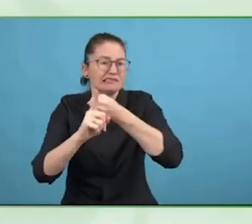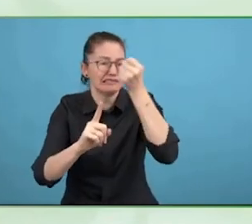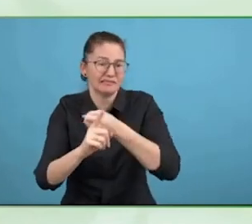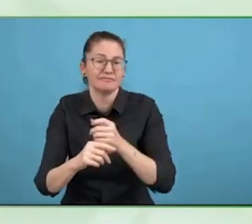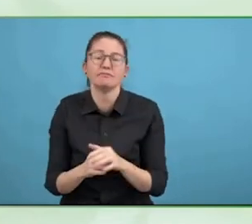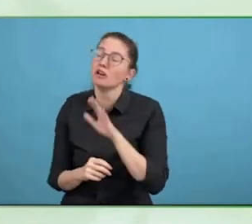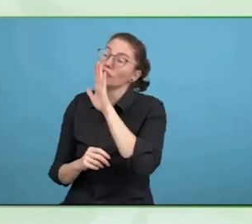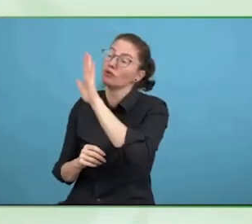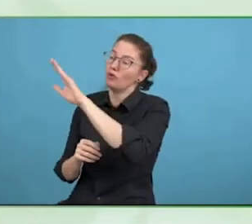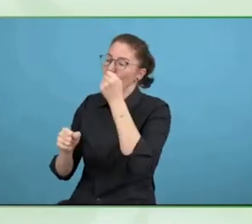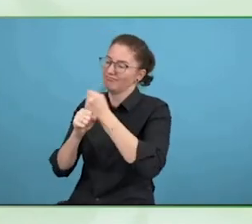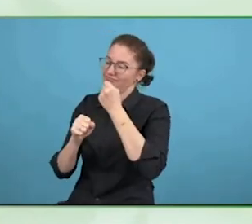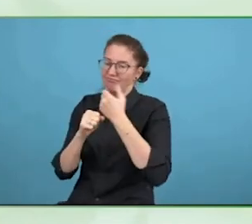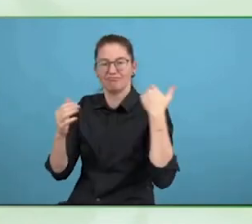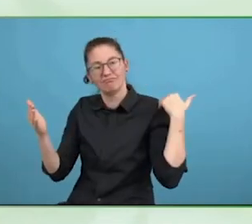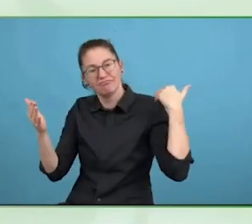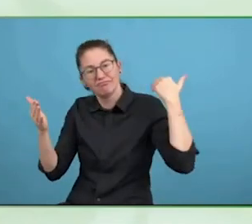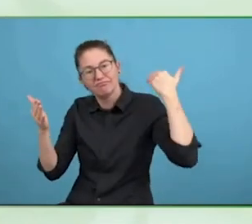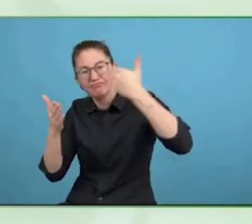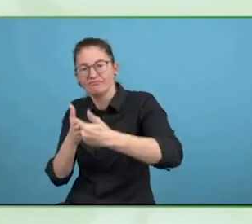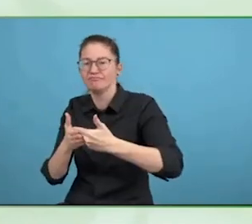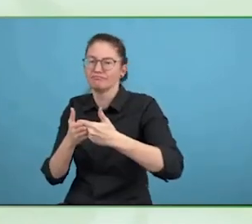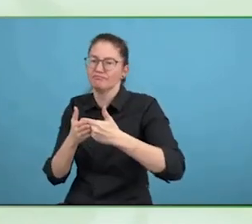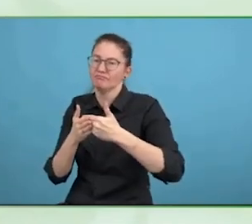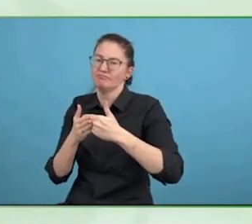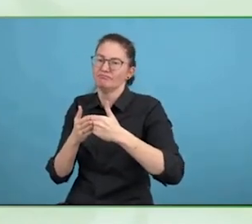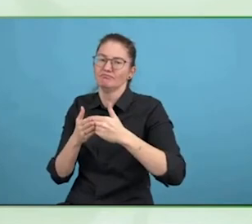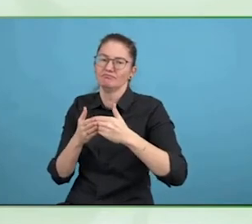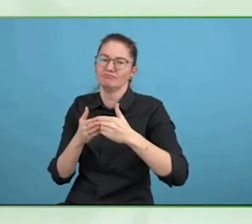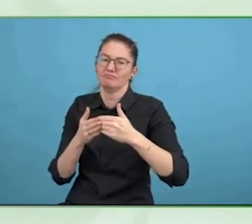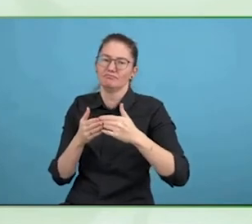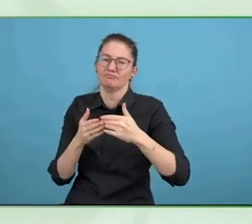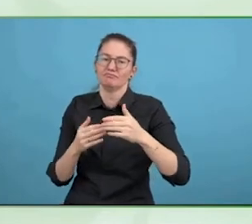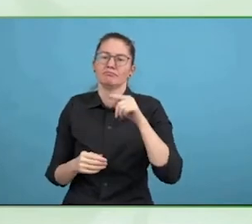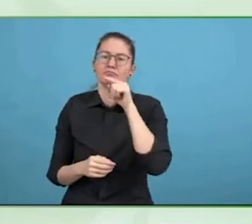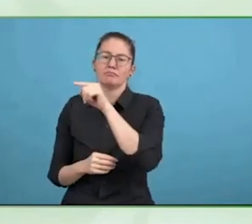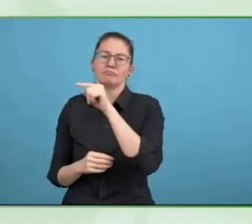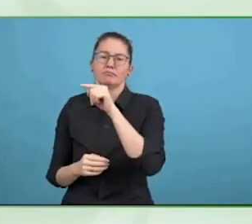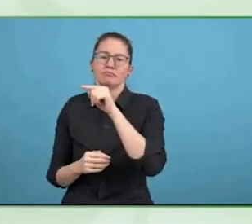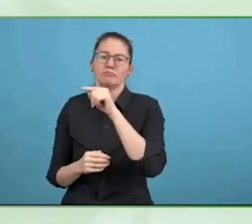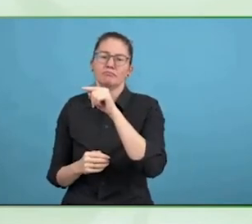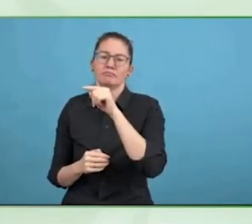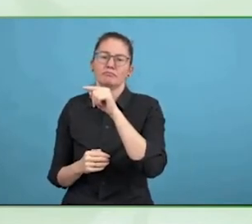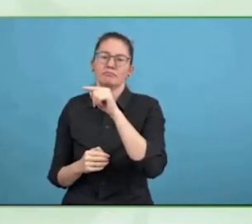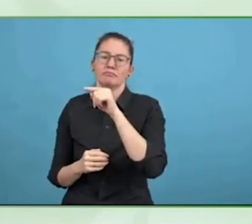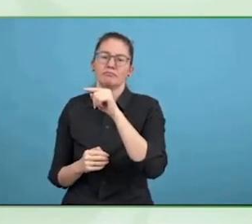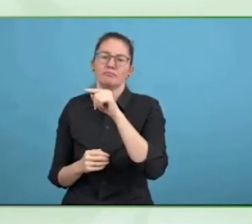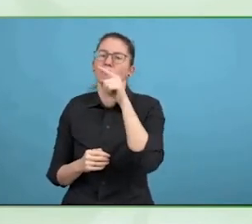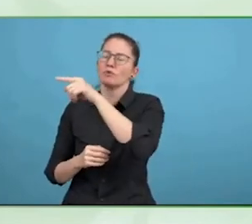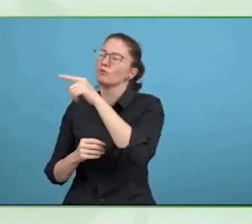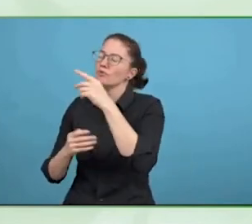international law is developed. And then, in the UK, I see the struggle of implementation.